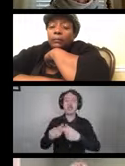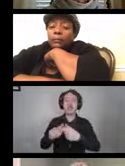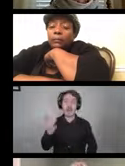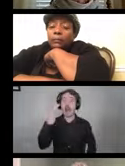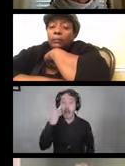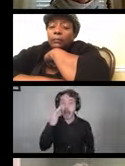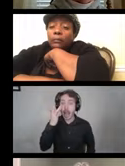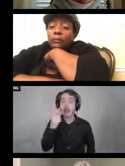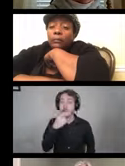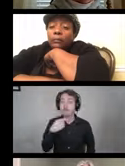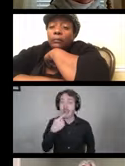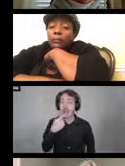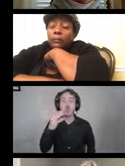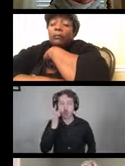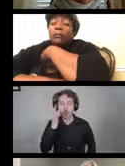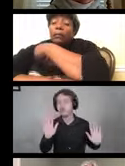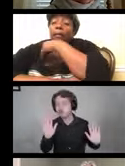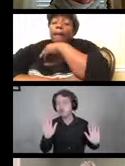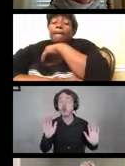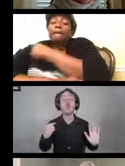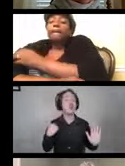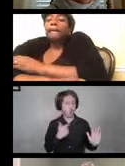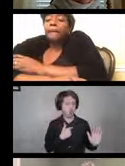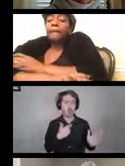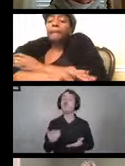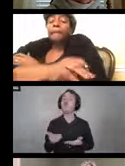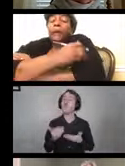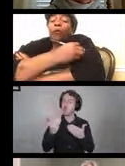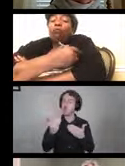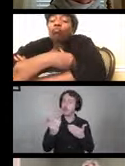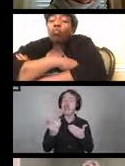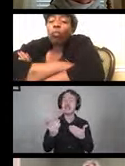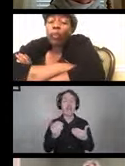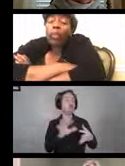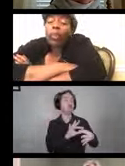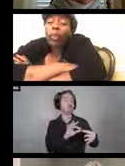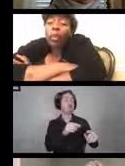So we encourage you and we have referenced here